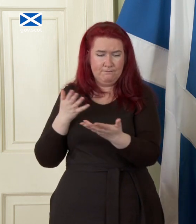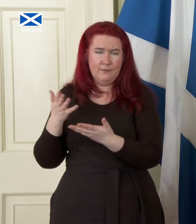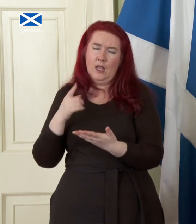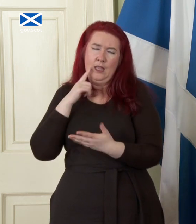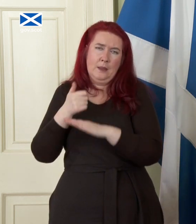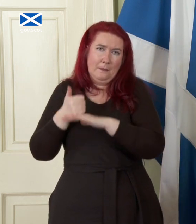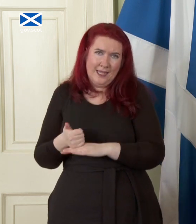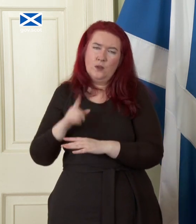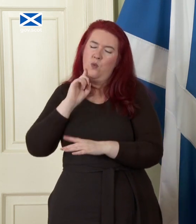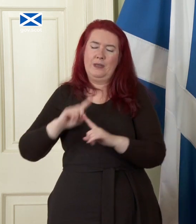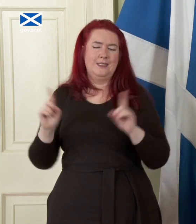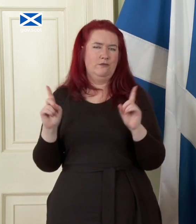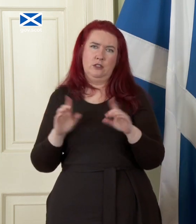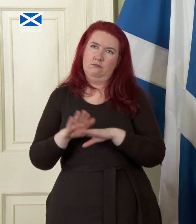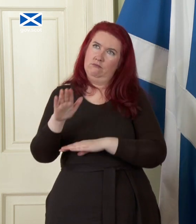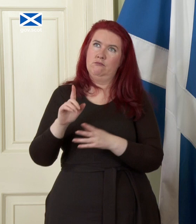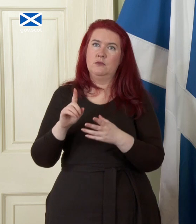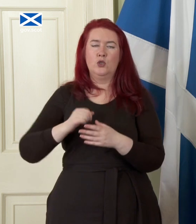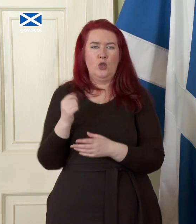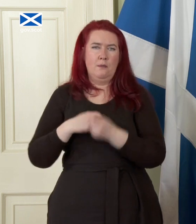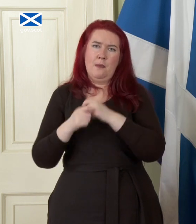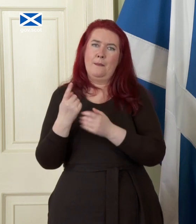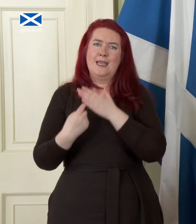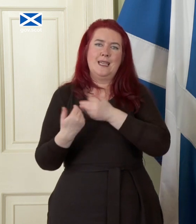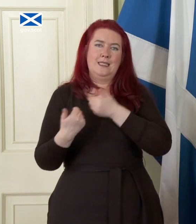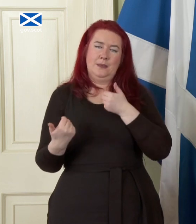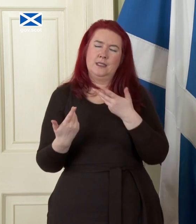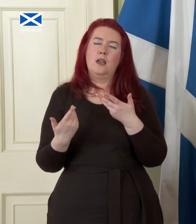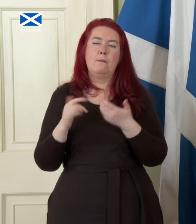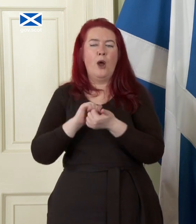be different when Scotland is independent in that Partnership of equals but you're